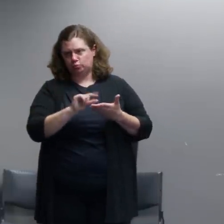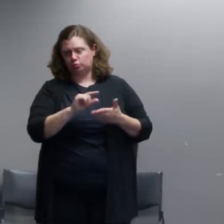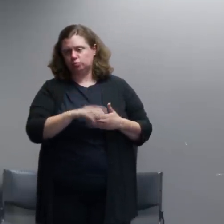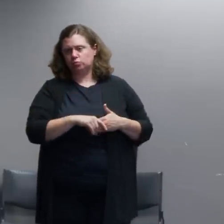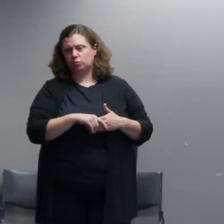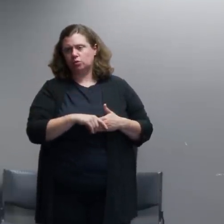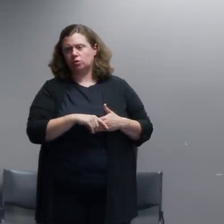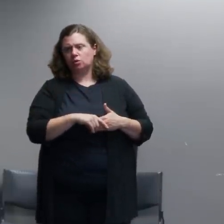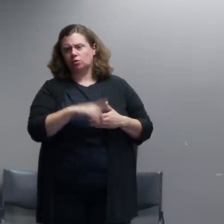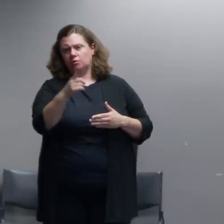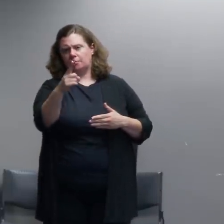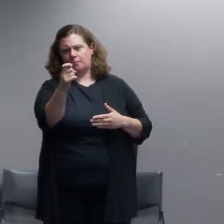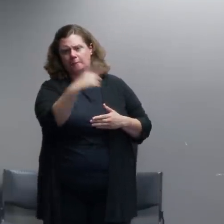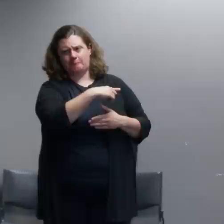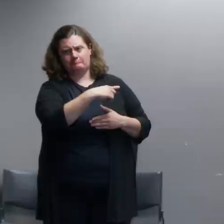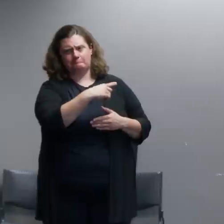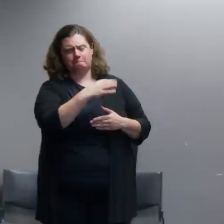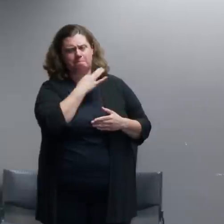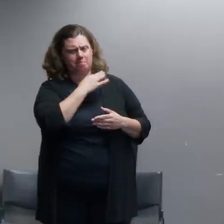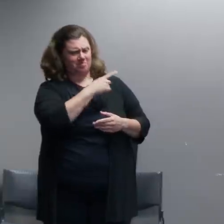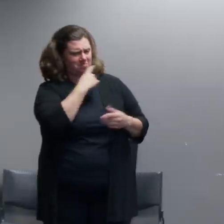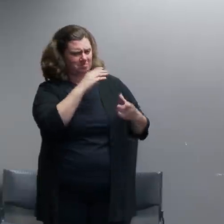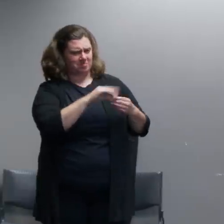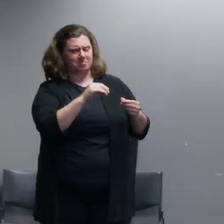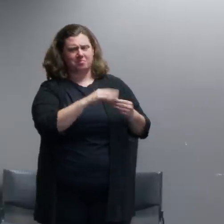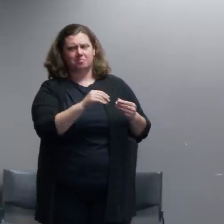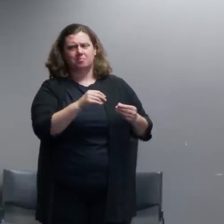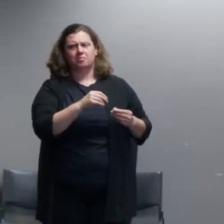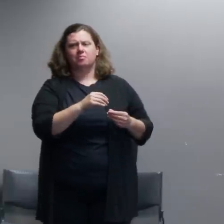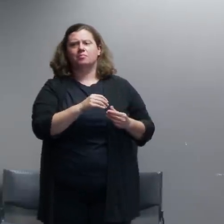at one point that uh there's there's there's no